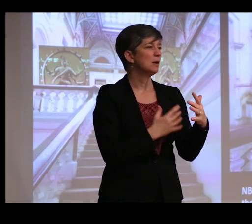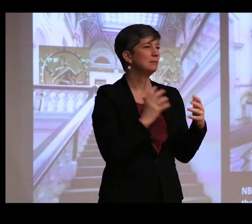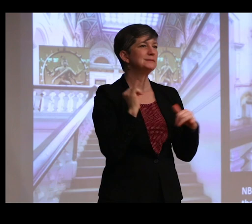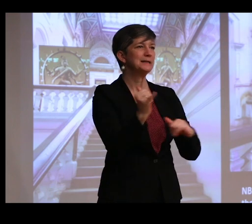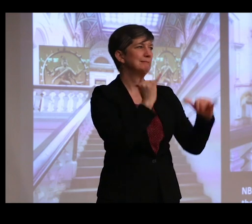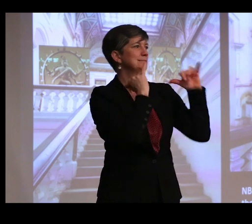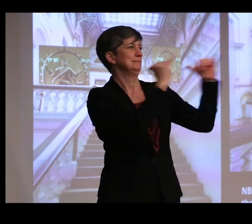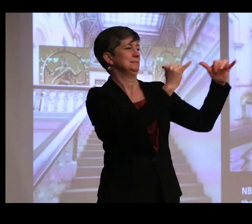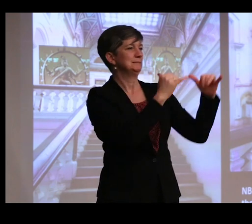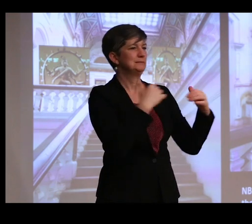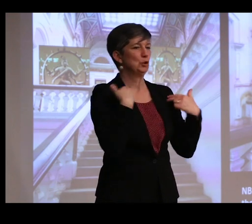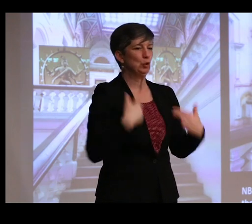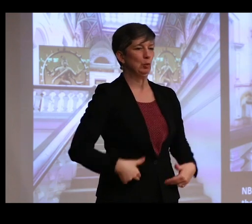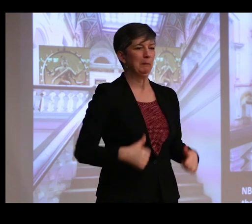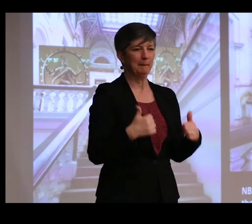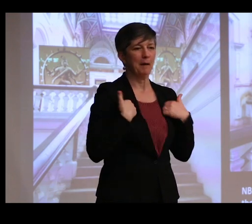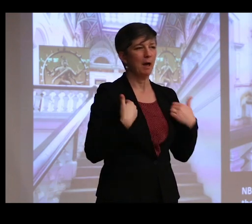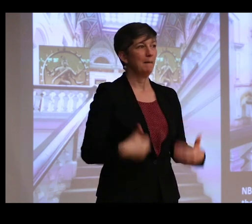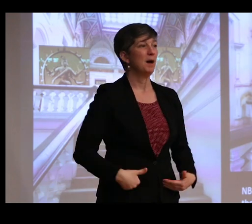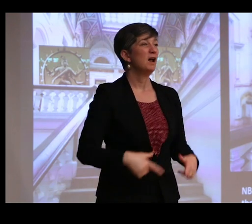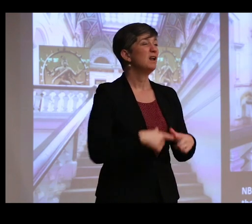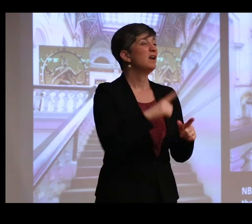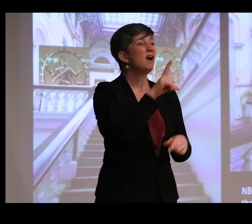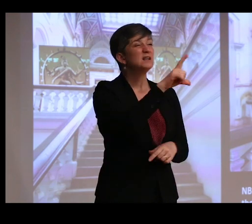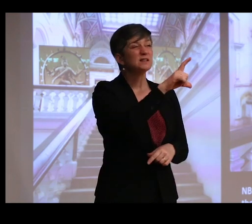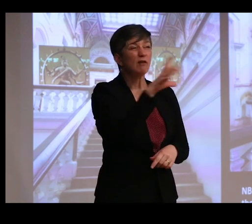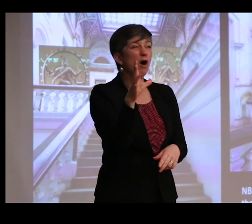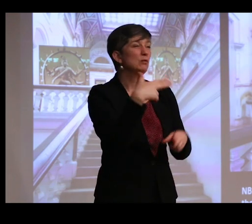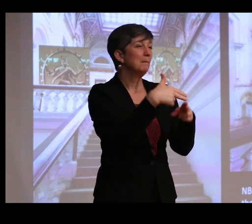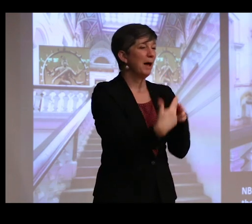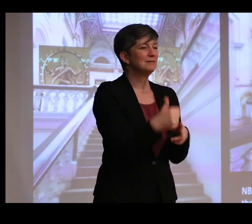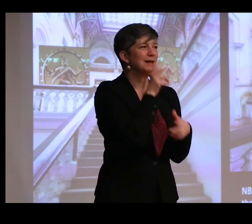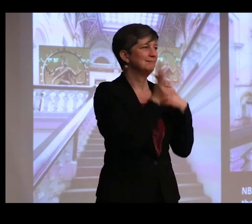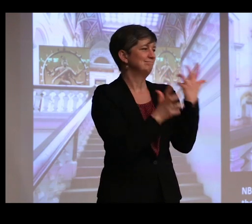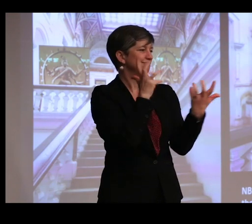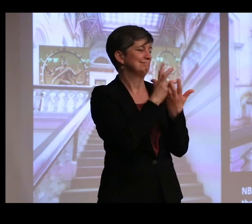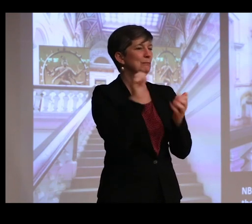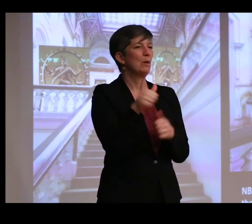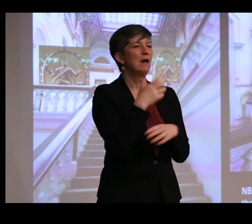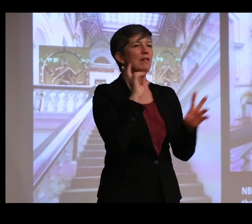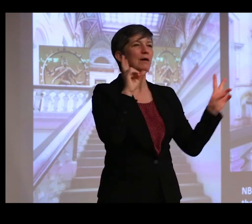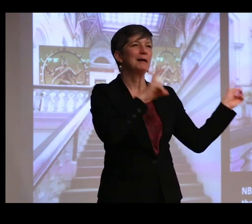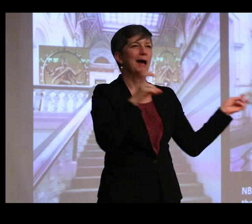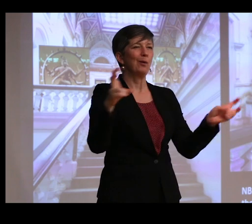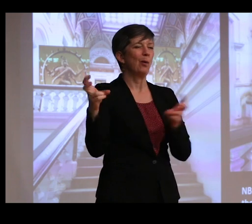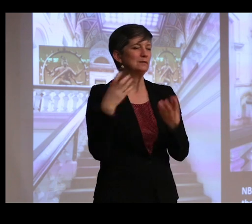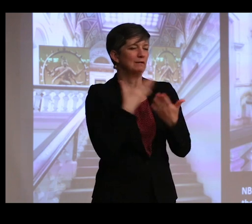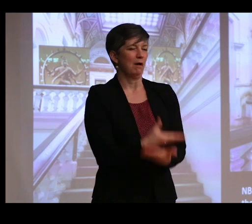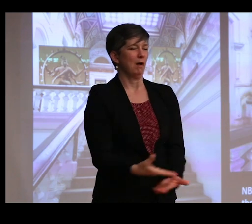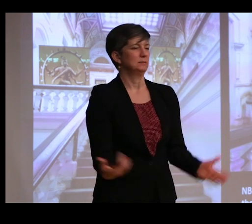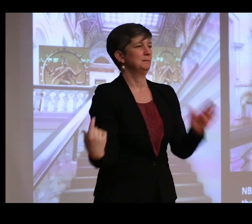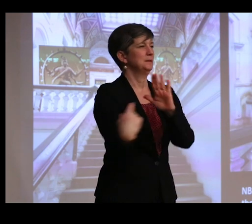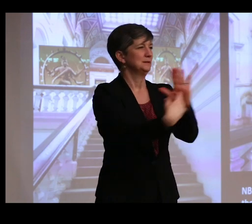several hundred pounds, and they really didn't fit with any of the other categories of objects being displayed in the museum.